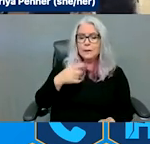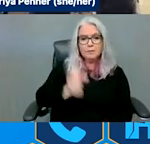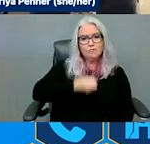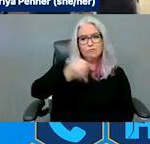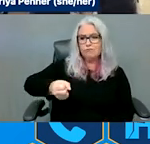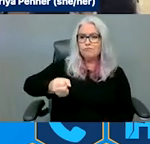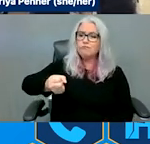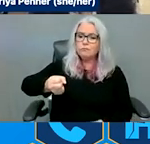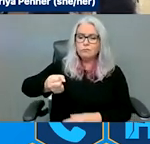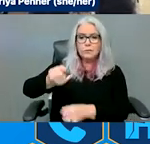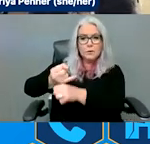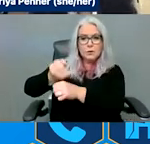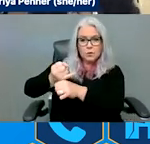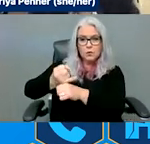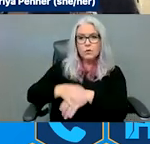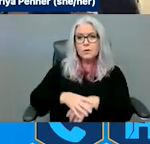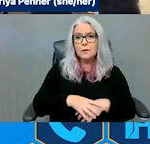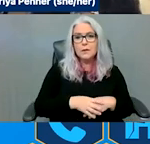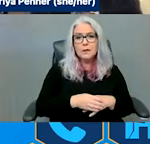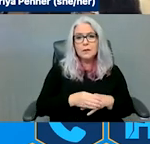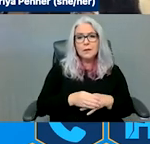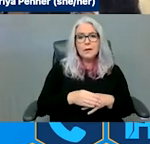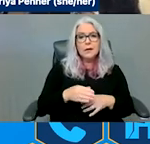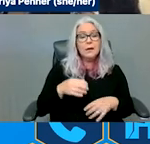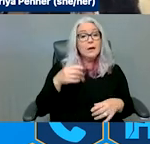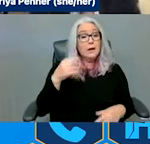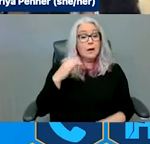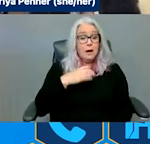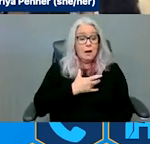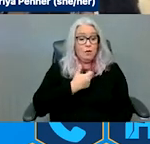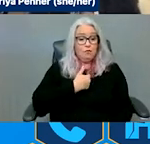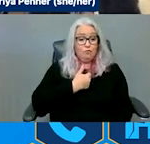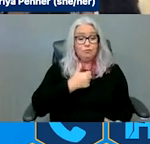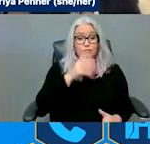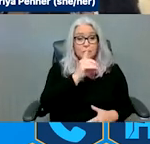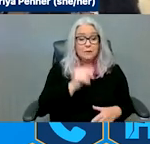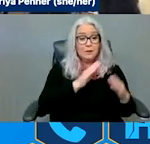We, as a Disability Community, know that temporary placement in institutions really means